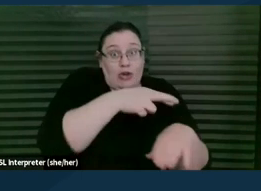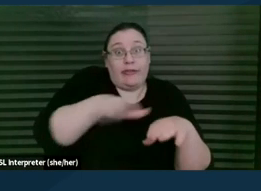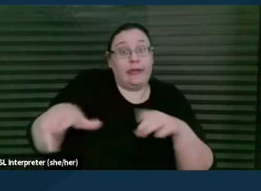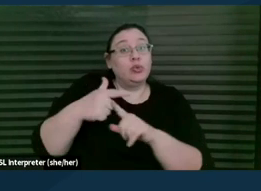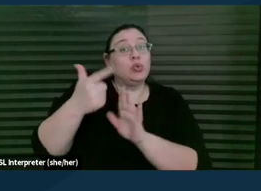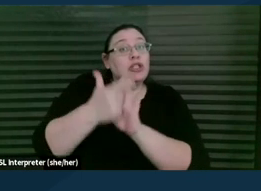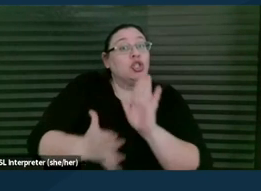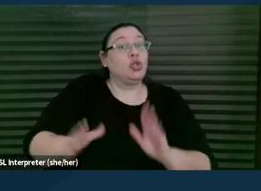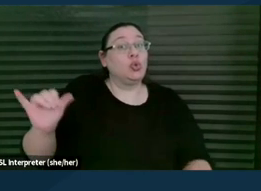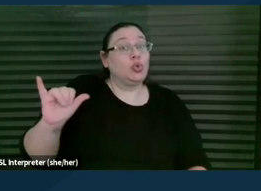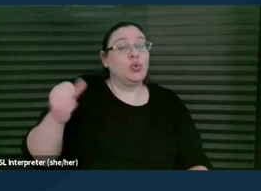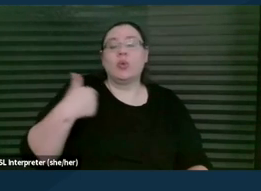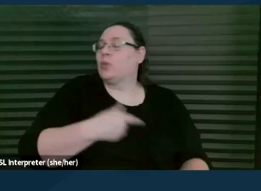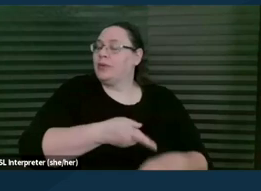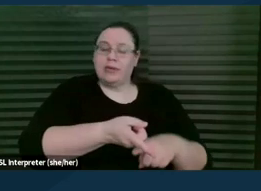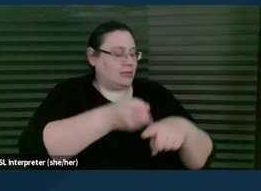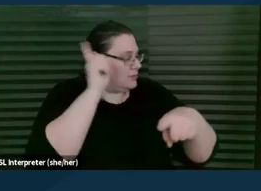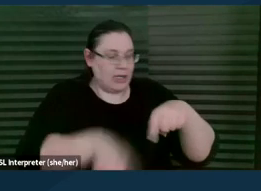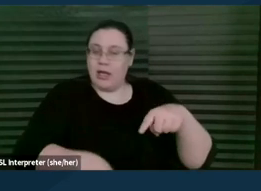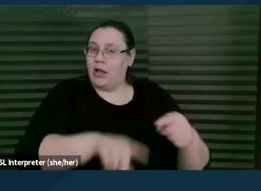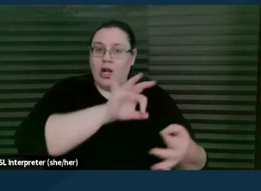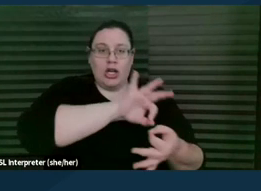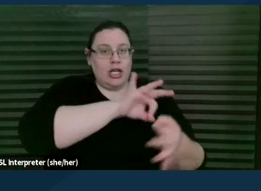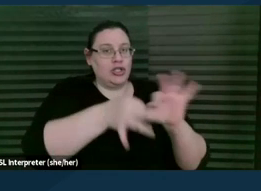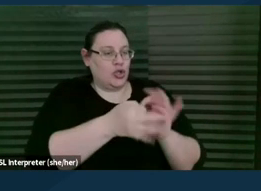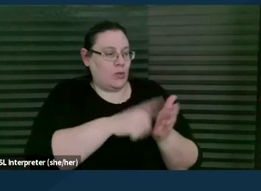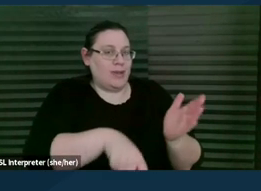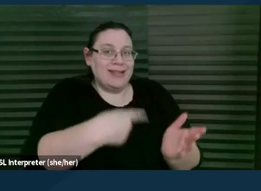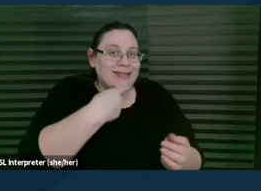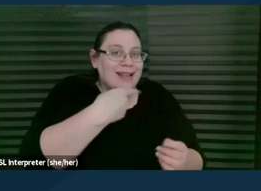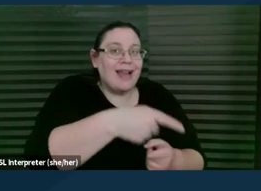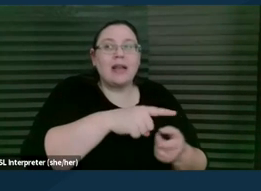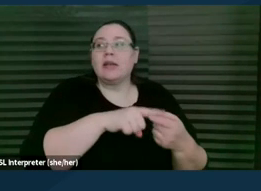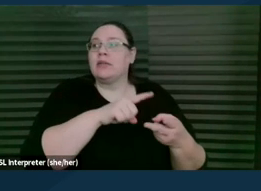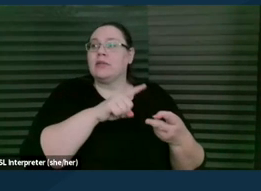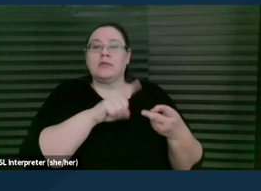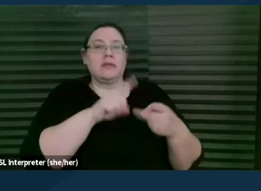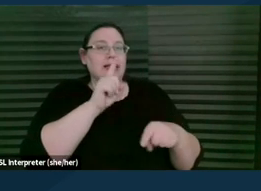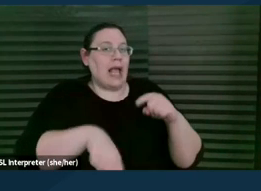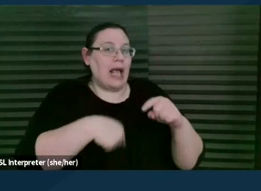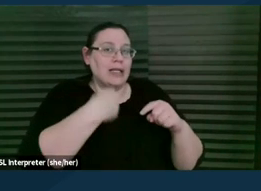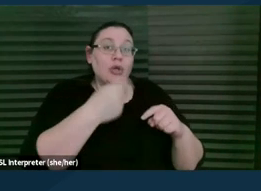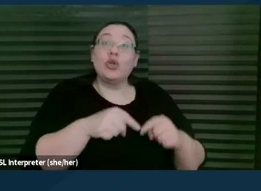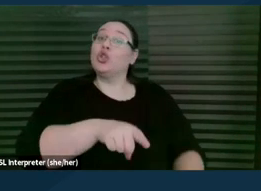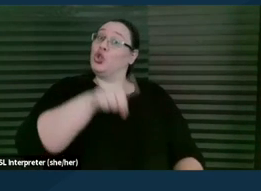But what we can't do is interpret what this says for you or tell you what you should do in this situation."